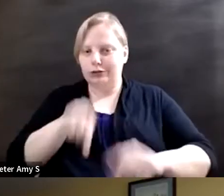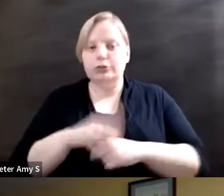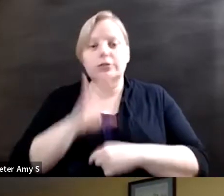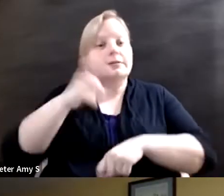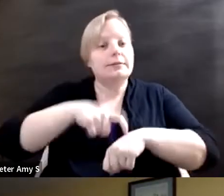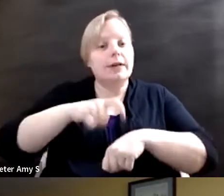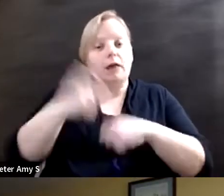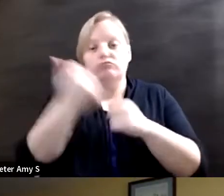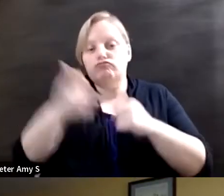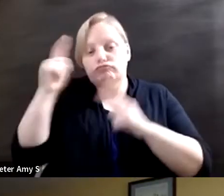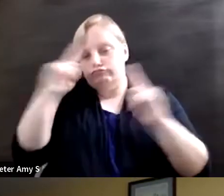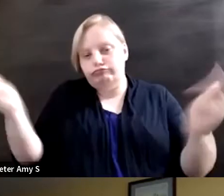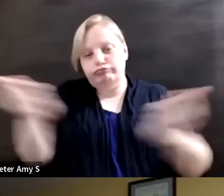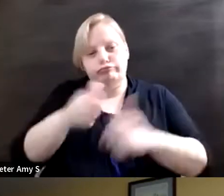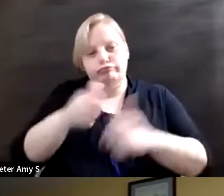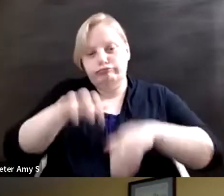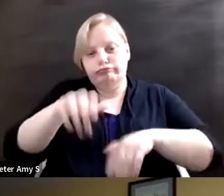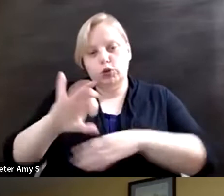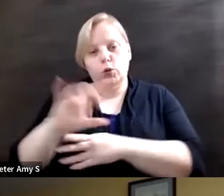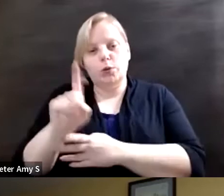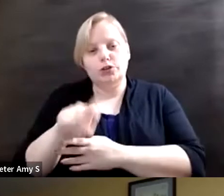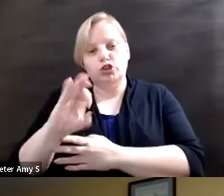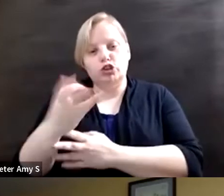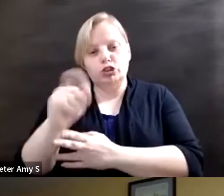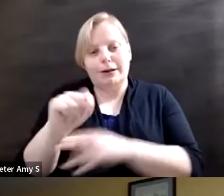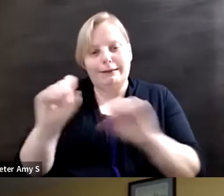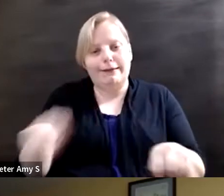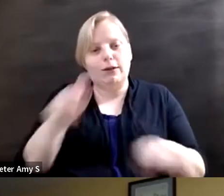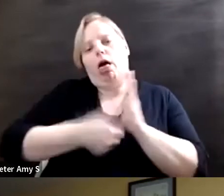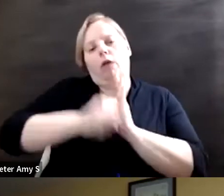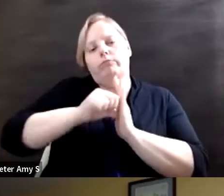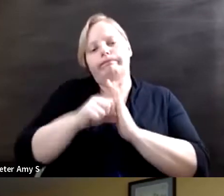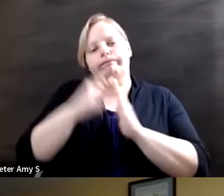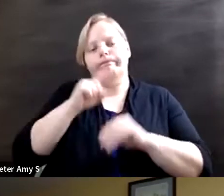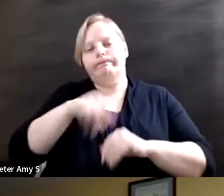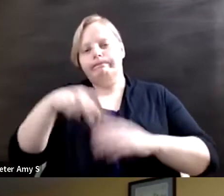any questions you may have in the chat and we'll love to highlight them and engage you with those